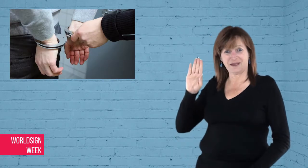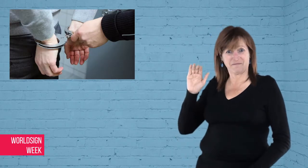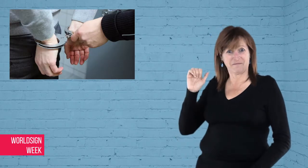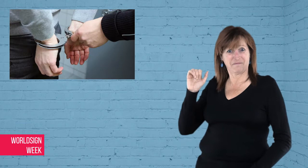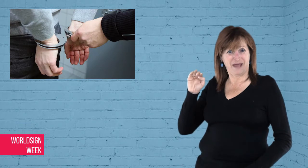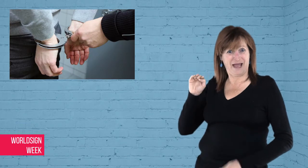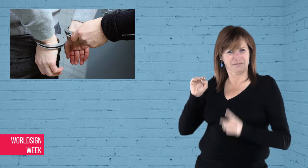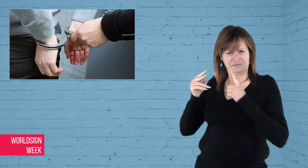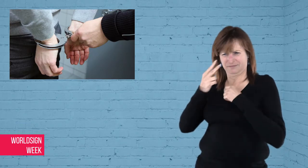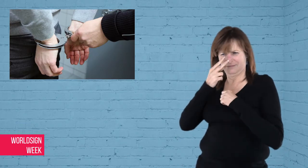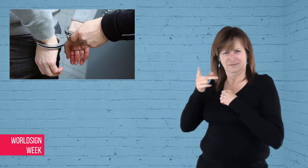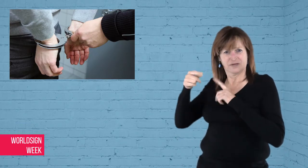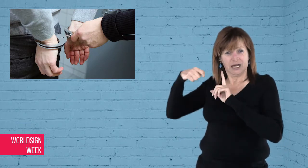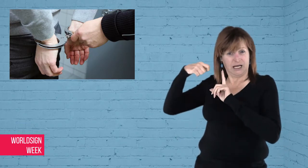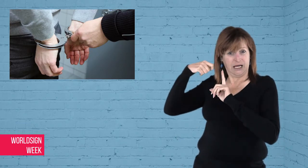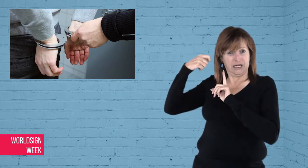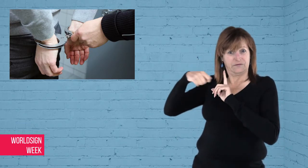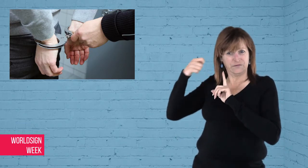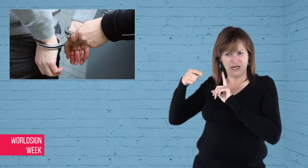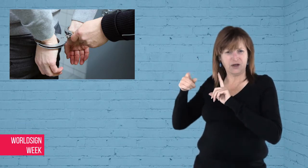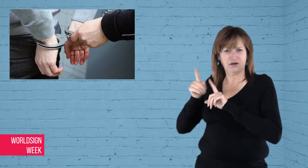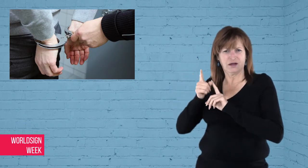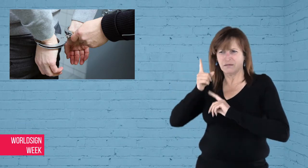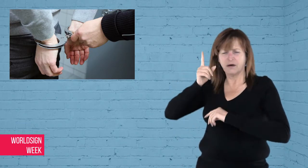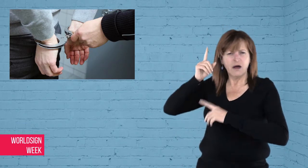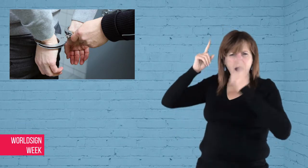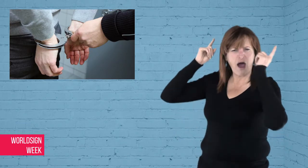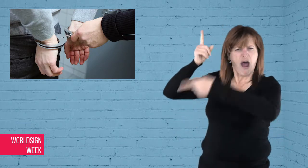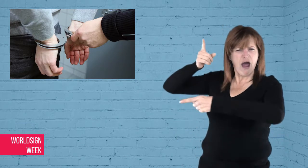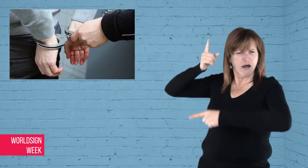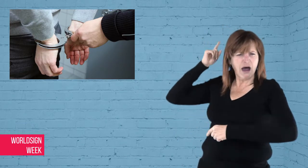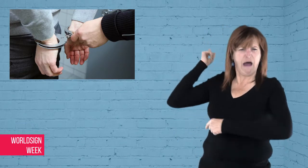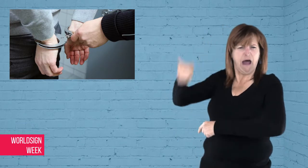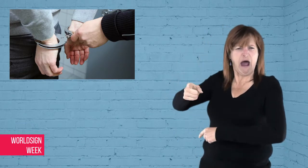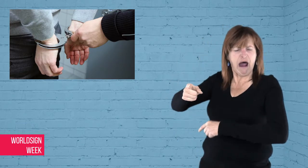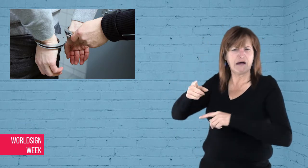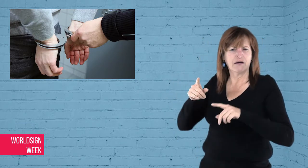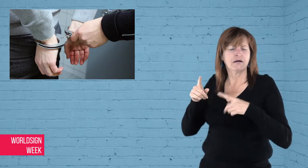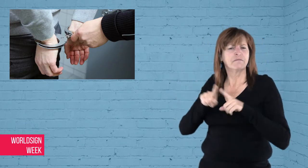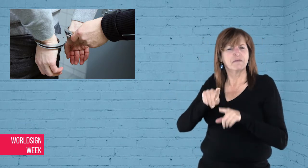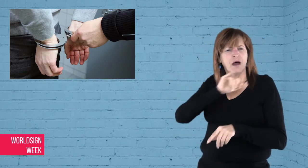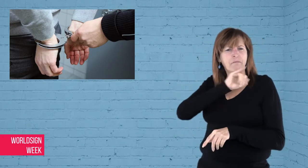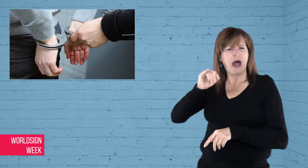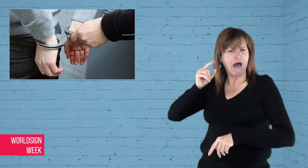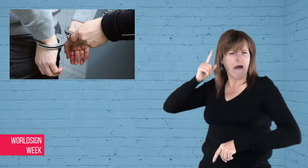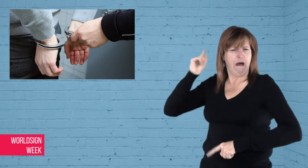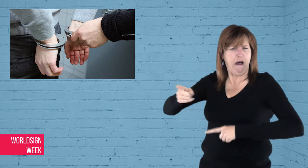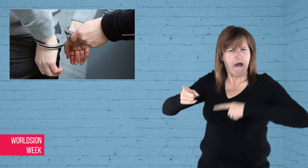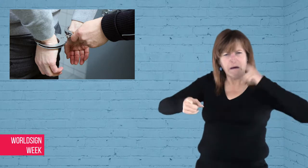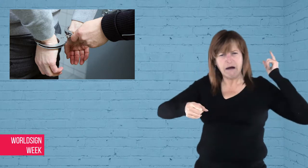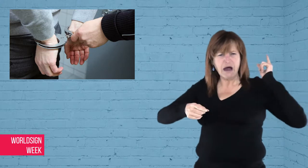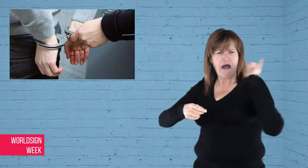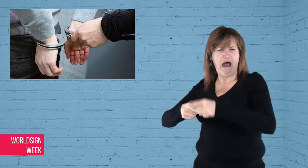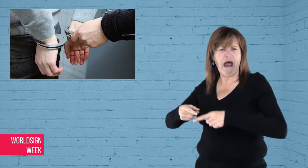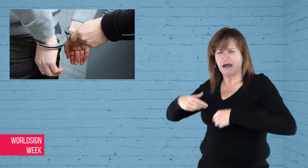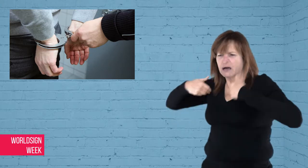Bam is shown in video yelling at the flag holder who gestured obscene phrases